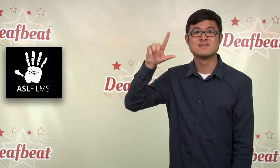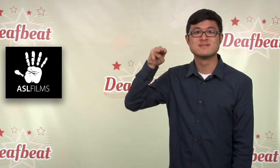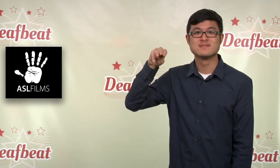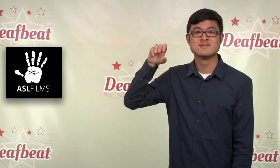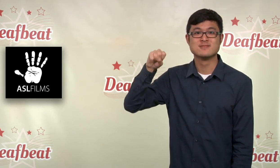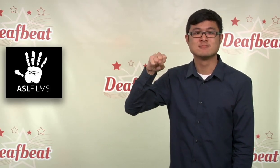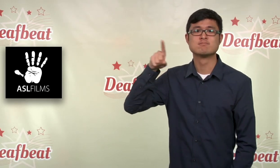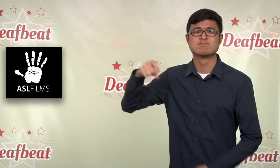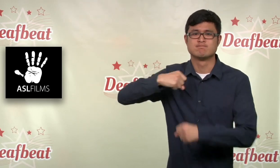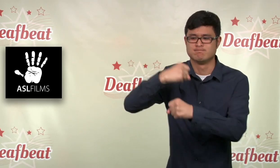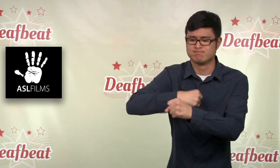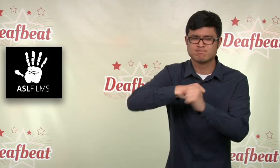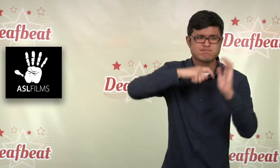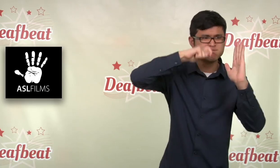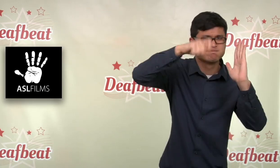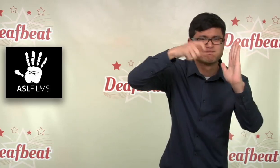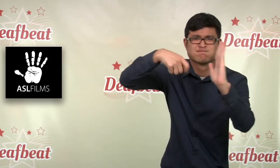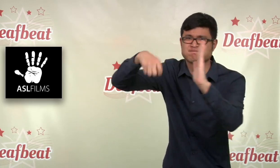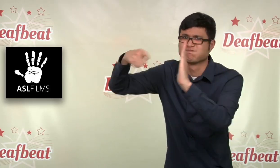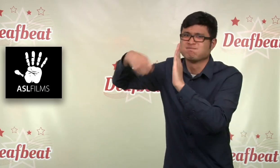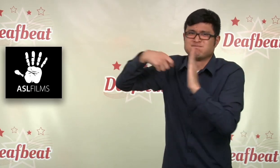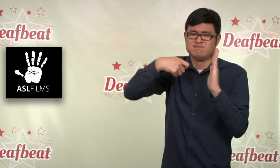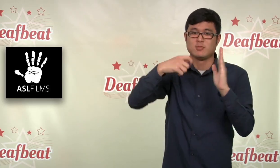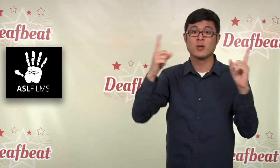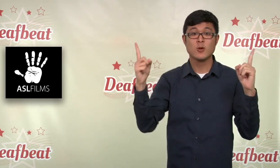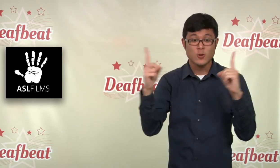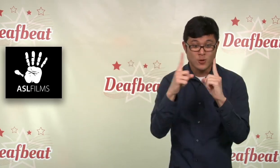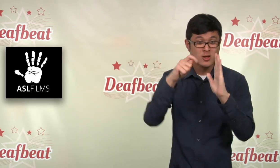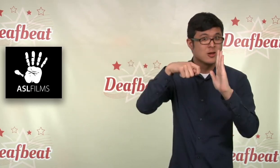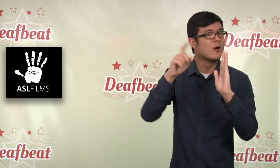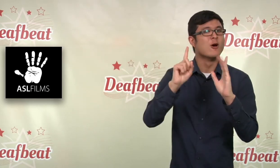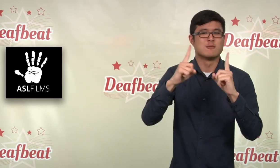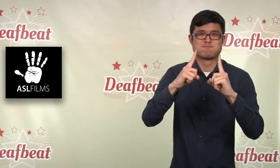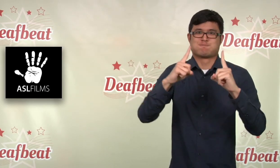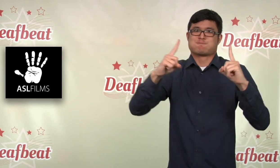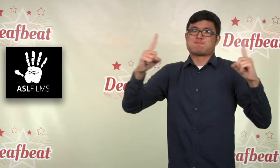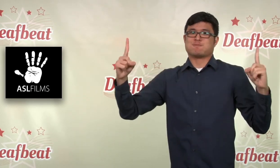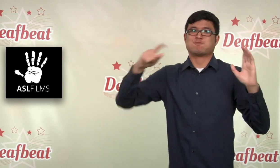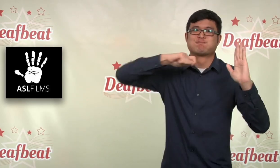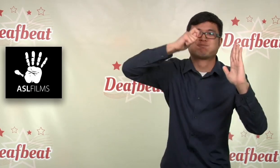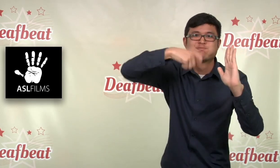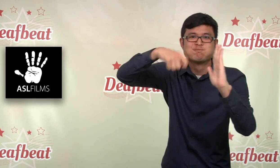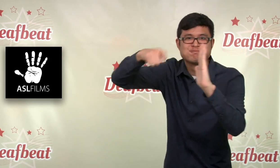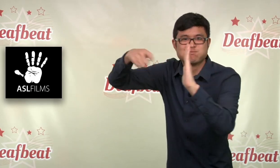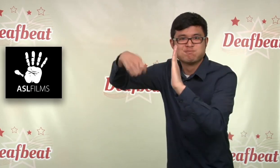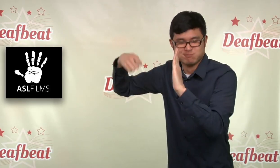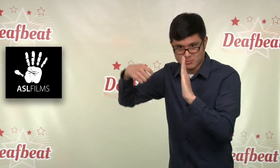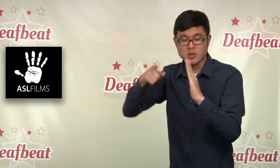length films entirely in sign language. The company